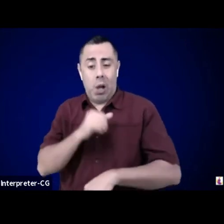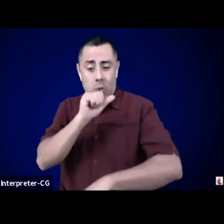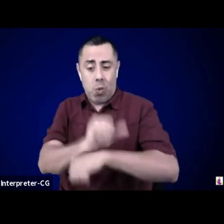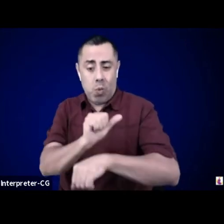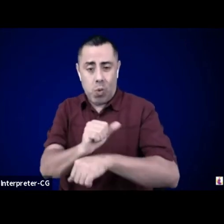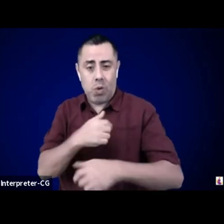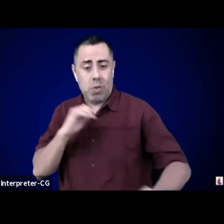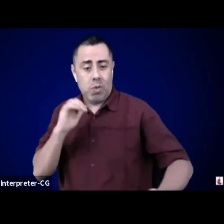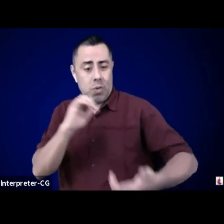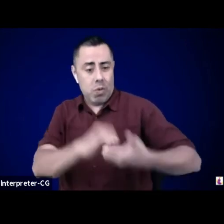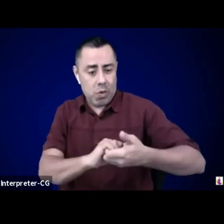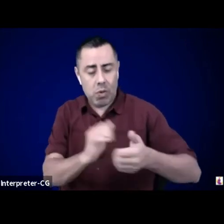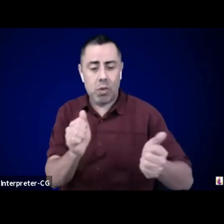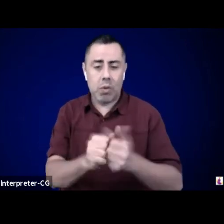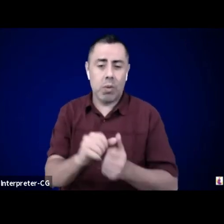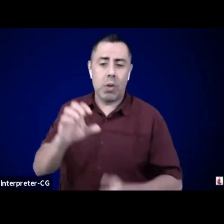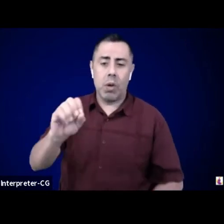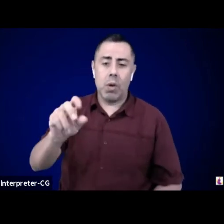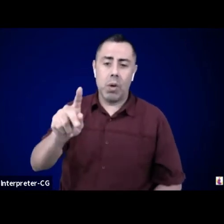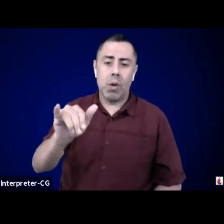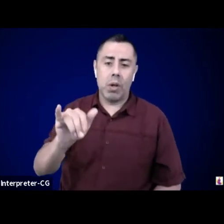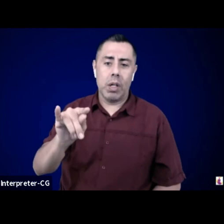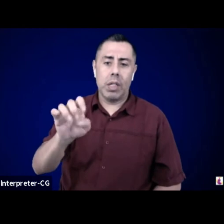primarily in Indigenous communities.